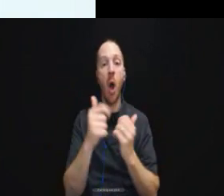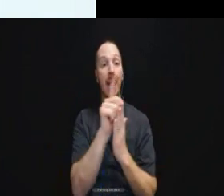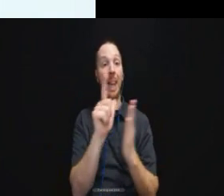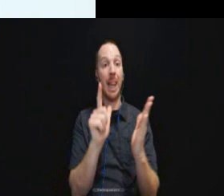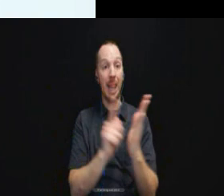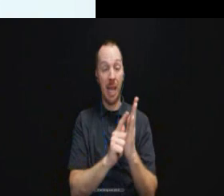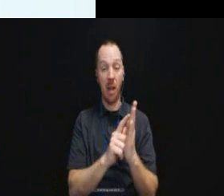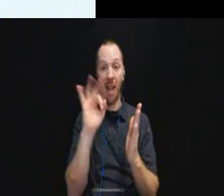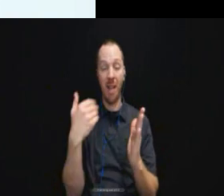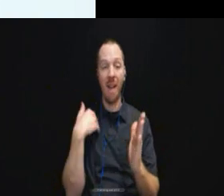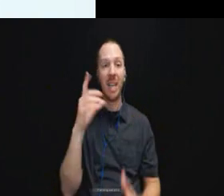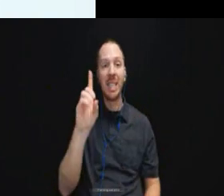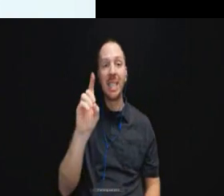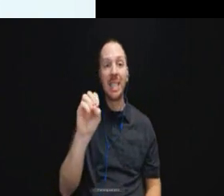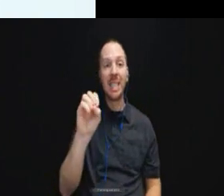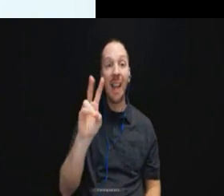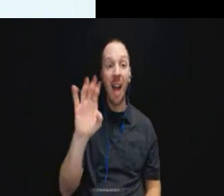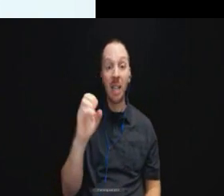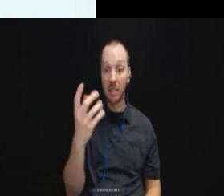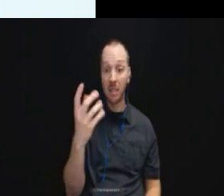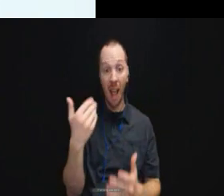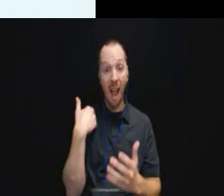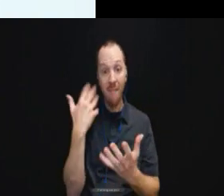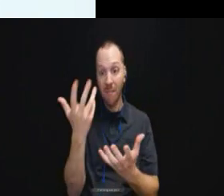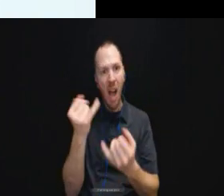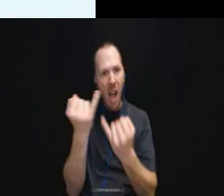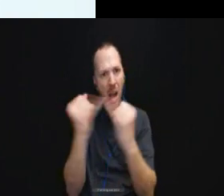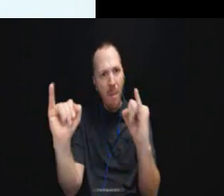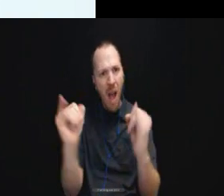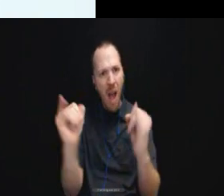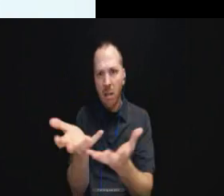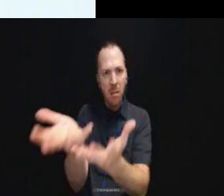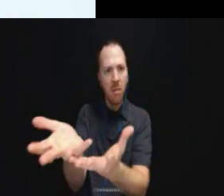device that would enable somebody to be independent or do something independently that's going